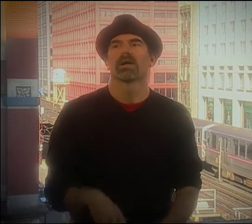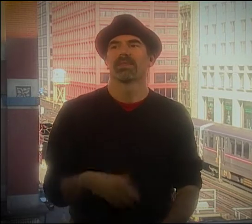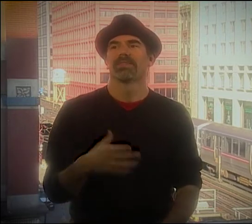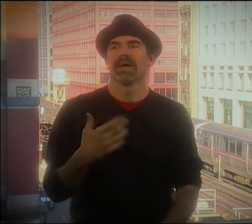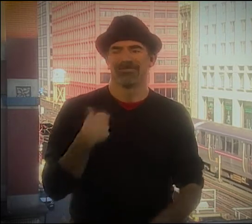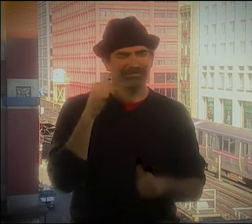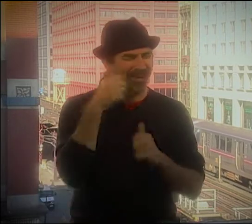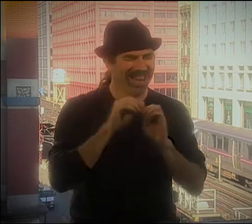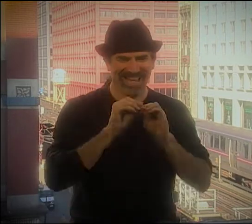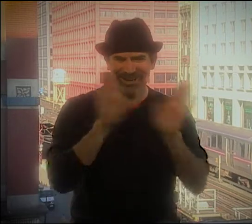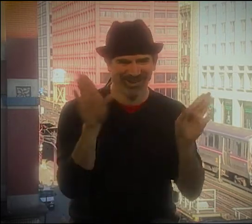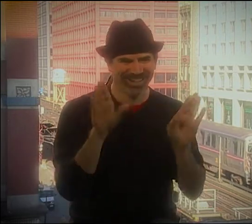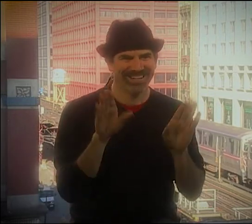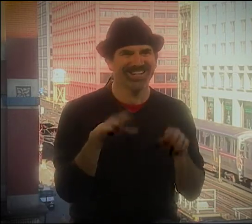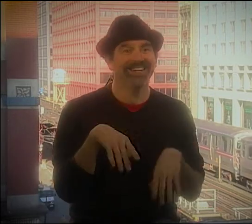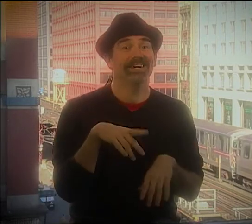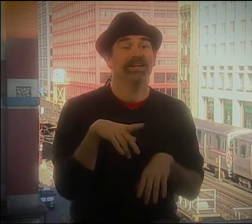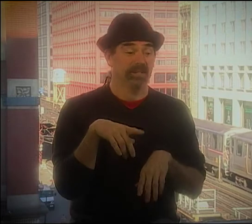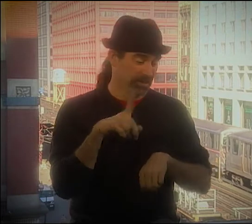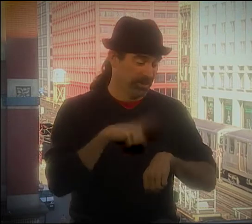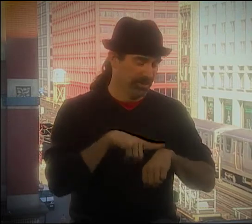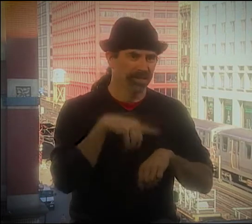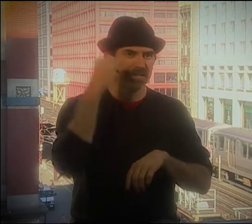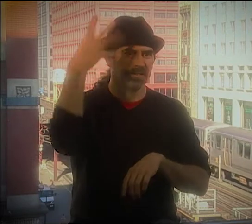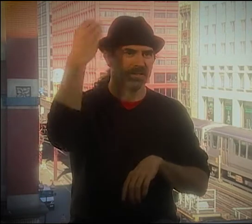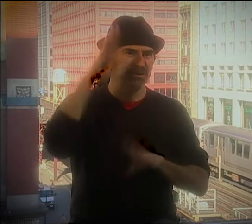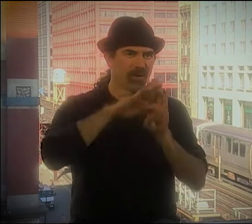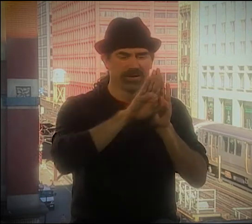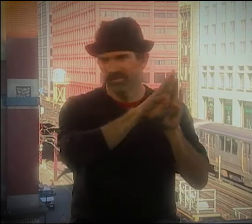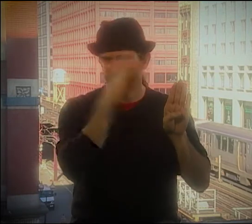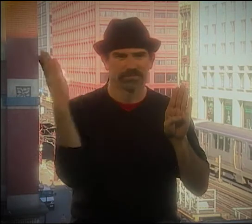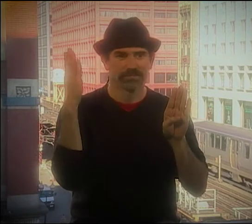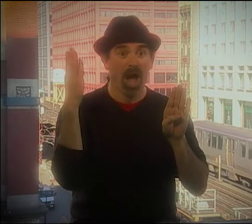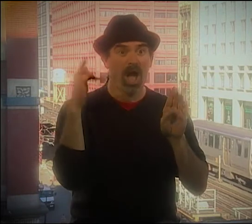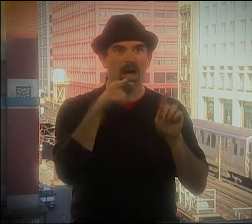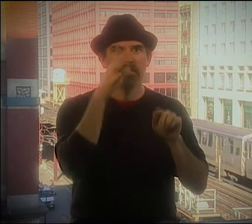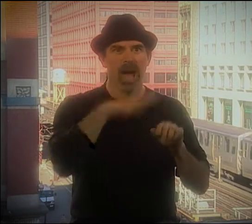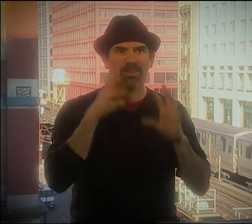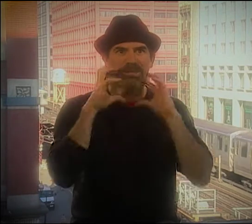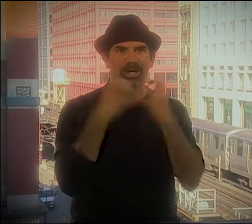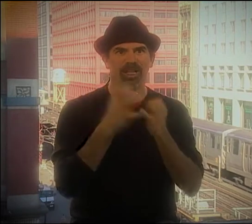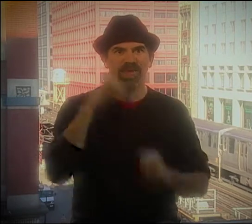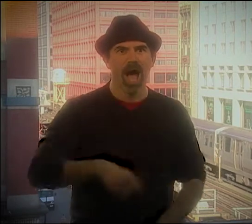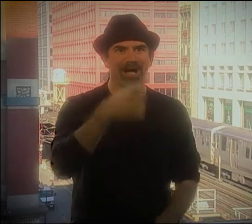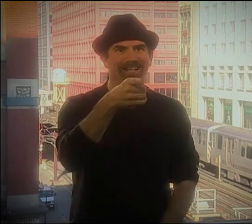I DIDN'T CATCH HIS NAME OR ANYTHING. BUT I REMEMBER IT WAS TIME TO GO OUT,